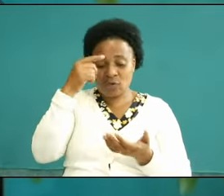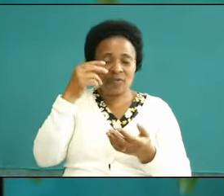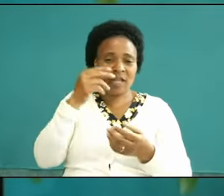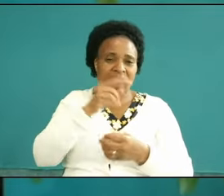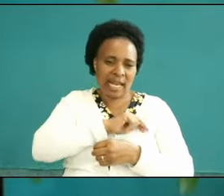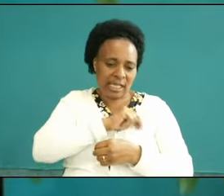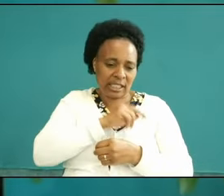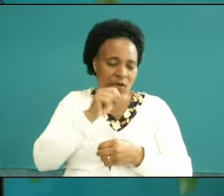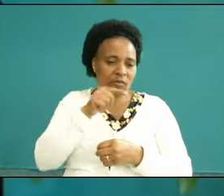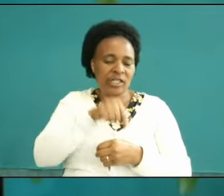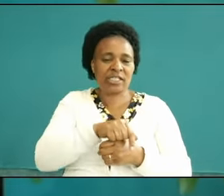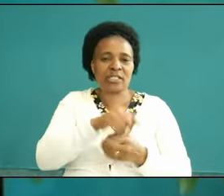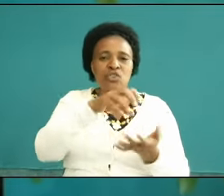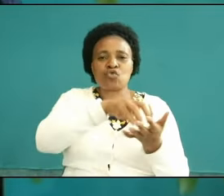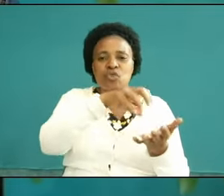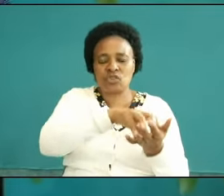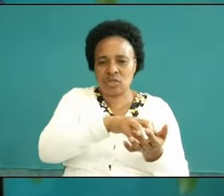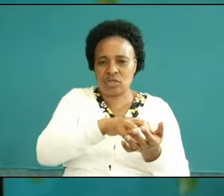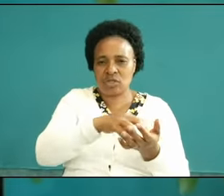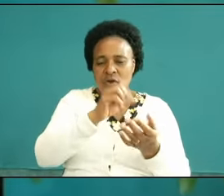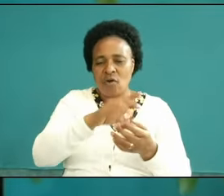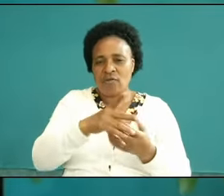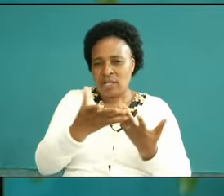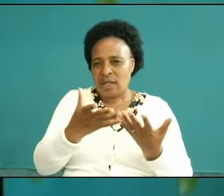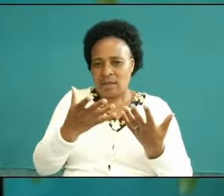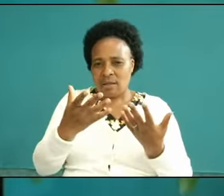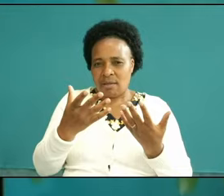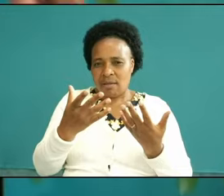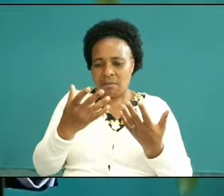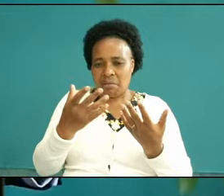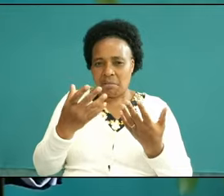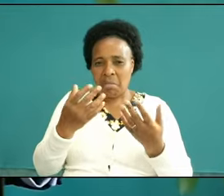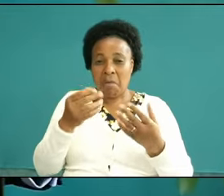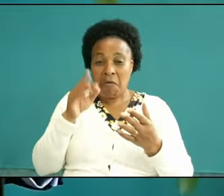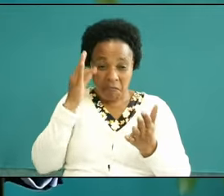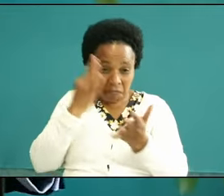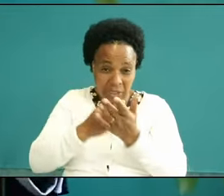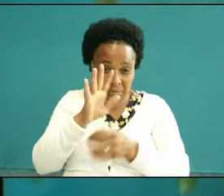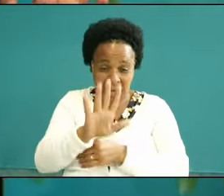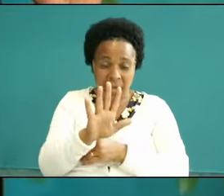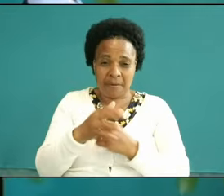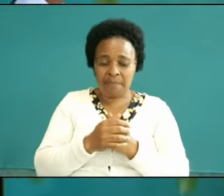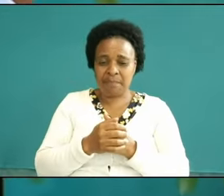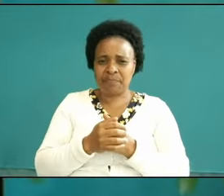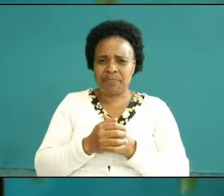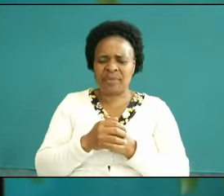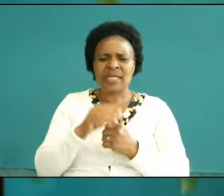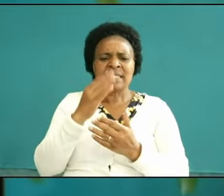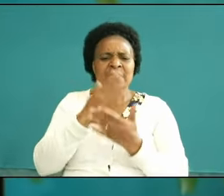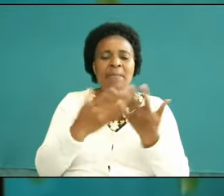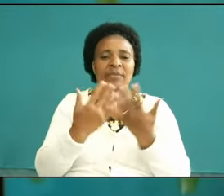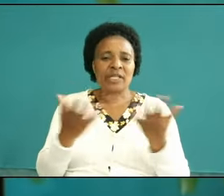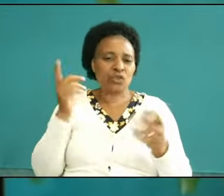the nature of the conflict there are some things you need to do just like any other person who is